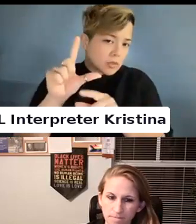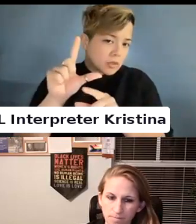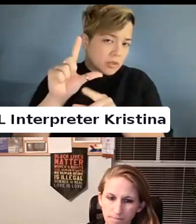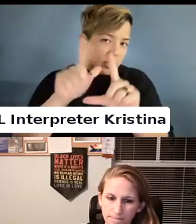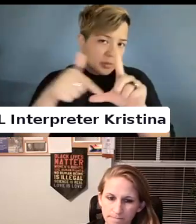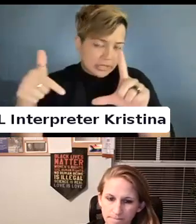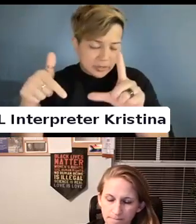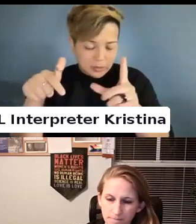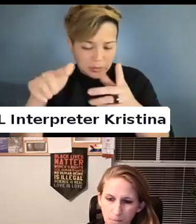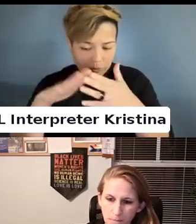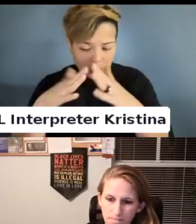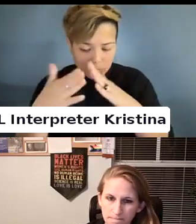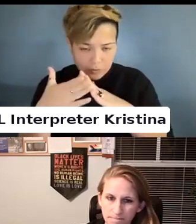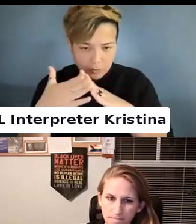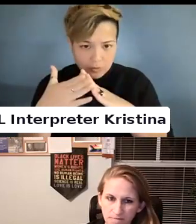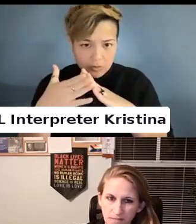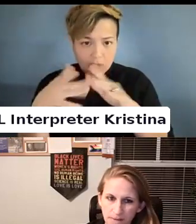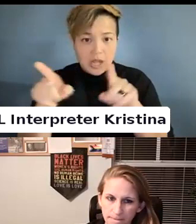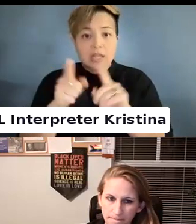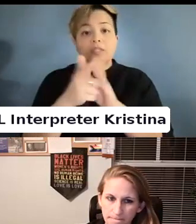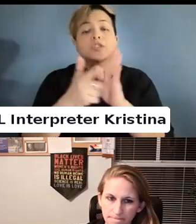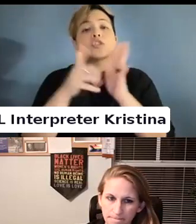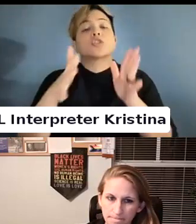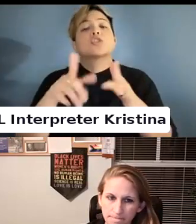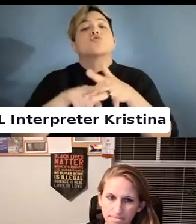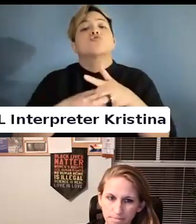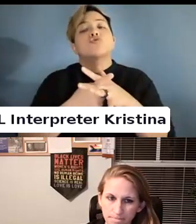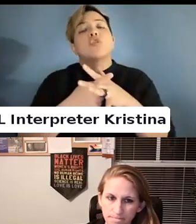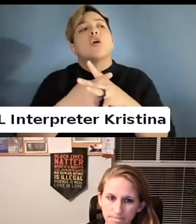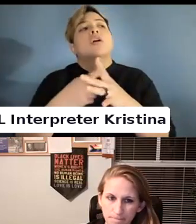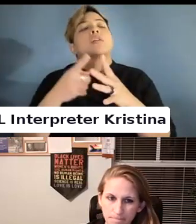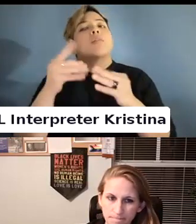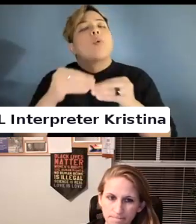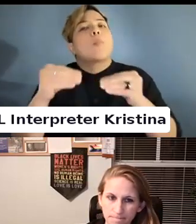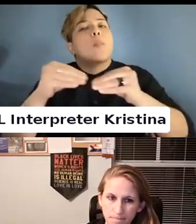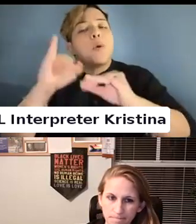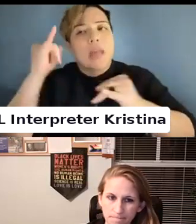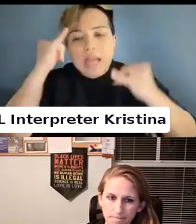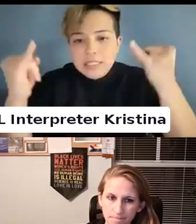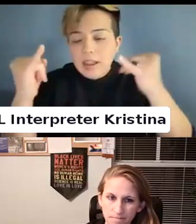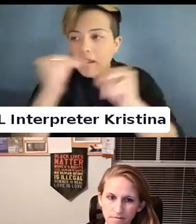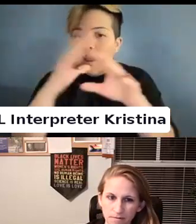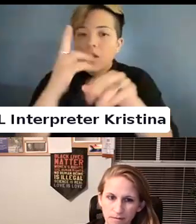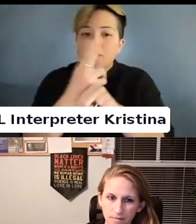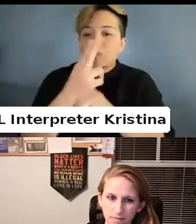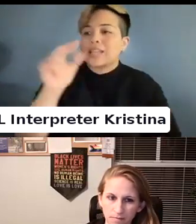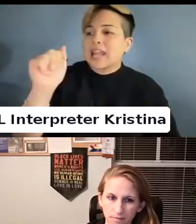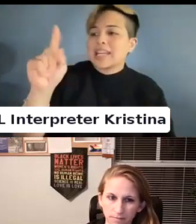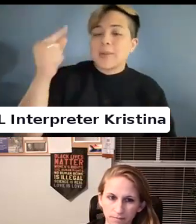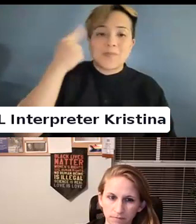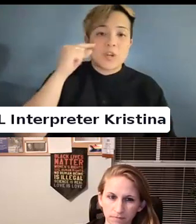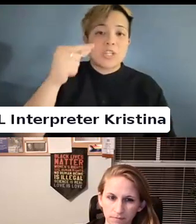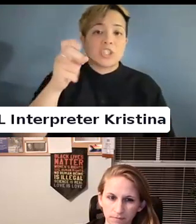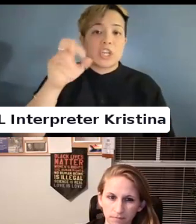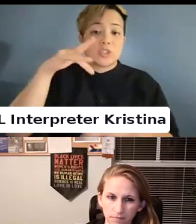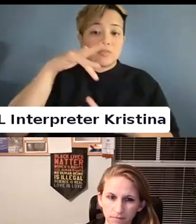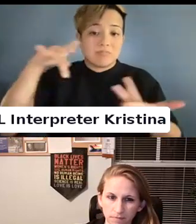An attorney started getting into the idea of using the ADA for gender dysphoria.